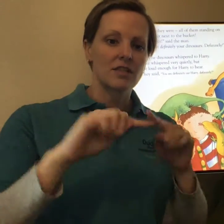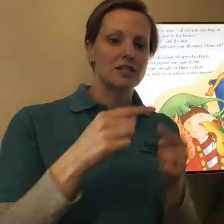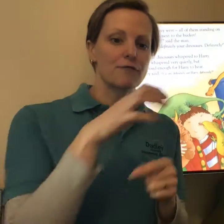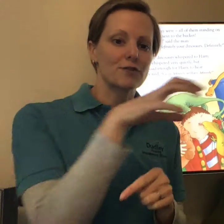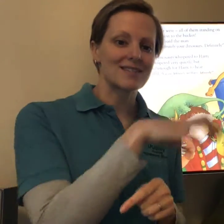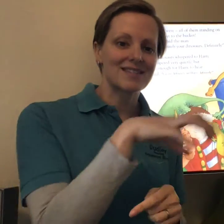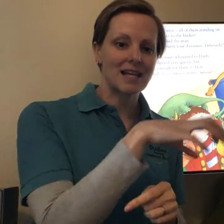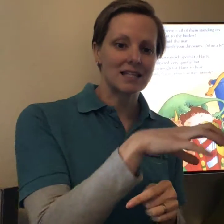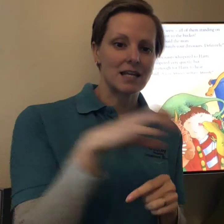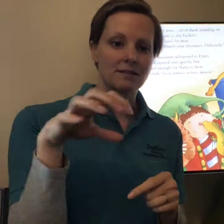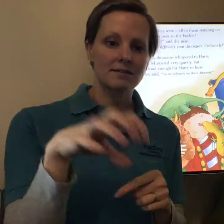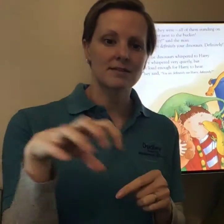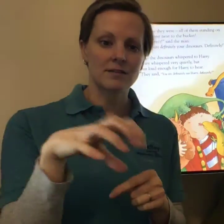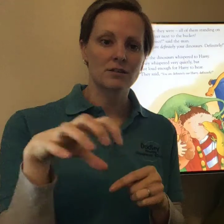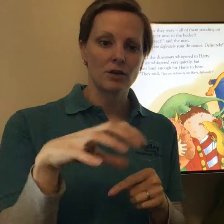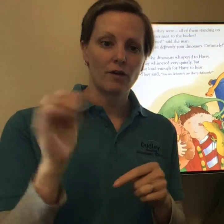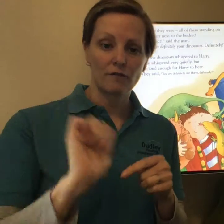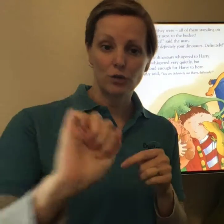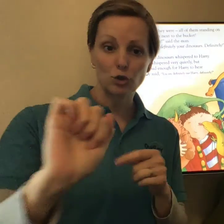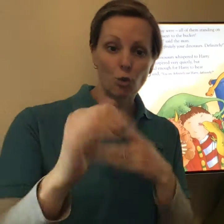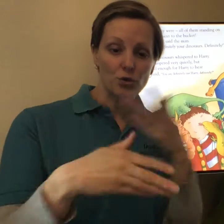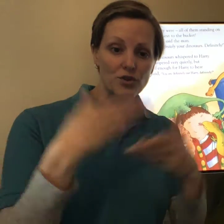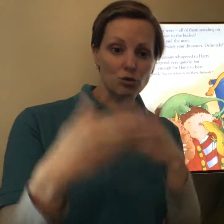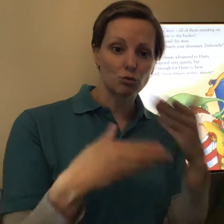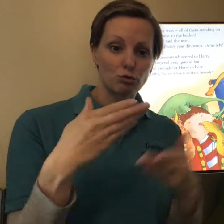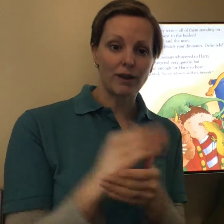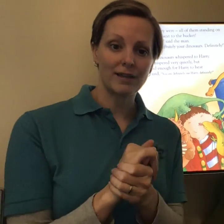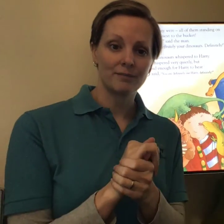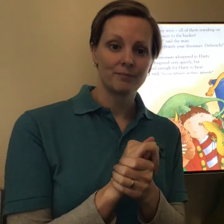The different settings for your story.